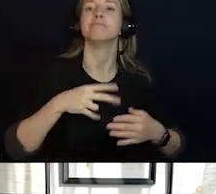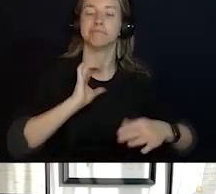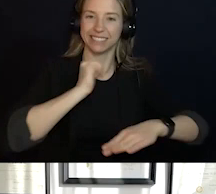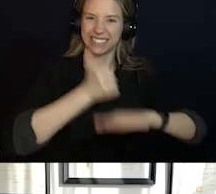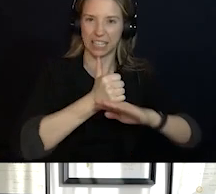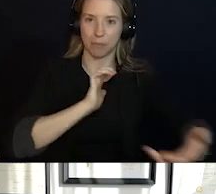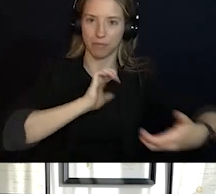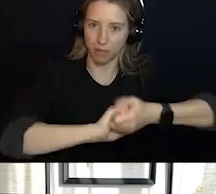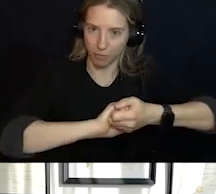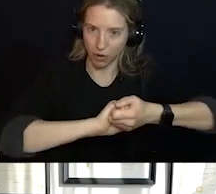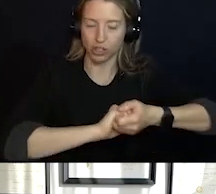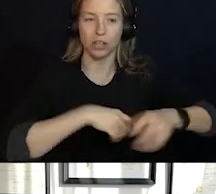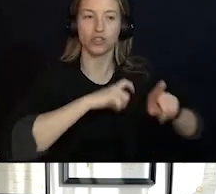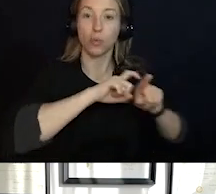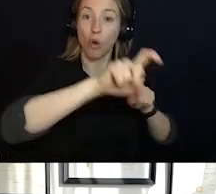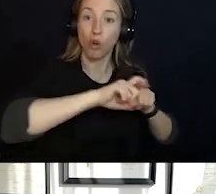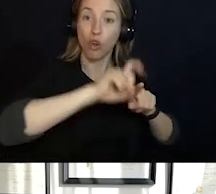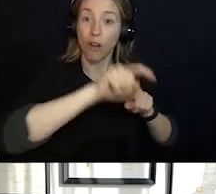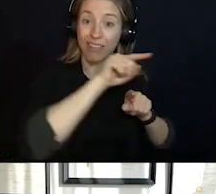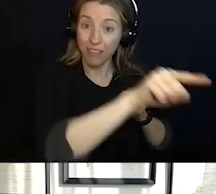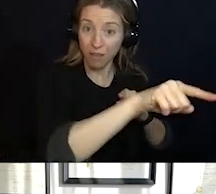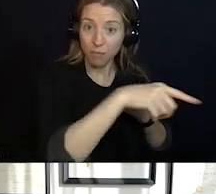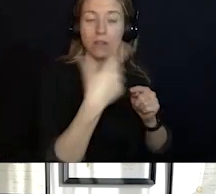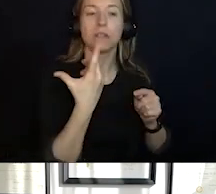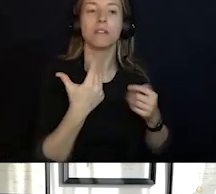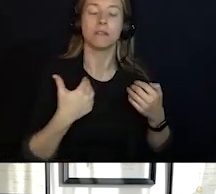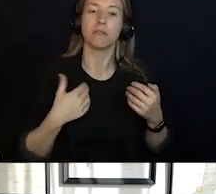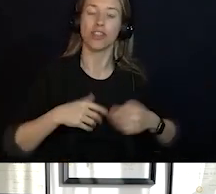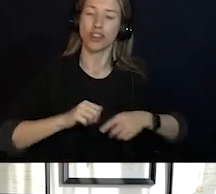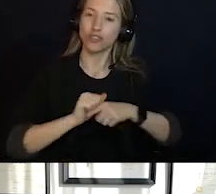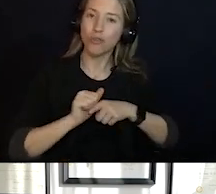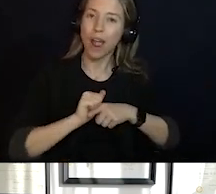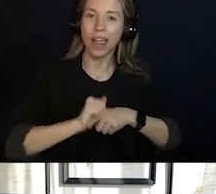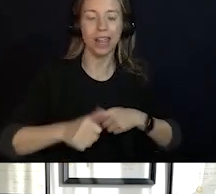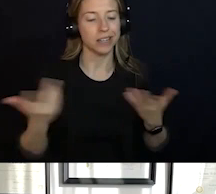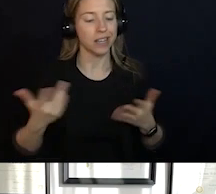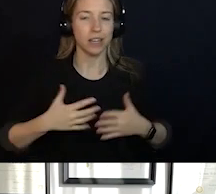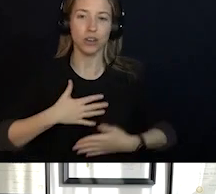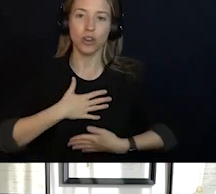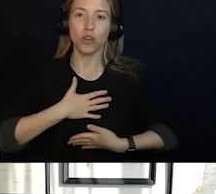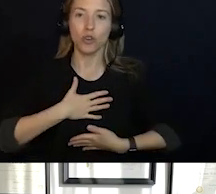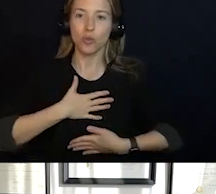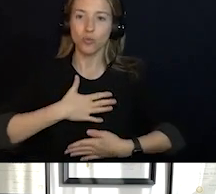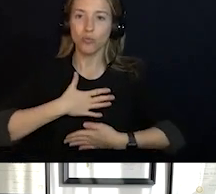INDIVIDUALS THAT ARE TRAINED IN PROVIDING RESUSCITATION AND TRIAGE IN THE FIELD HAVE